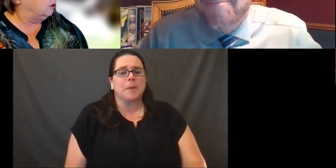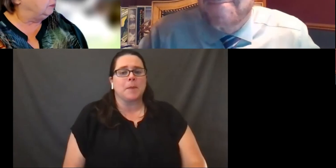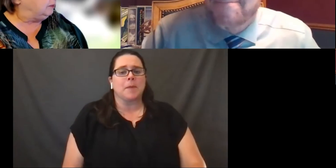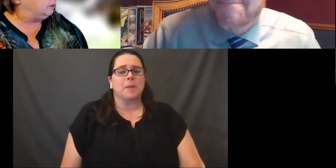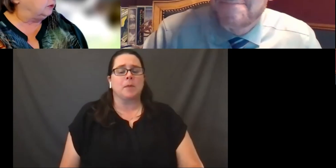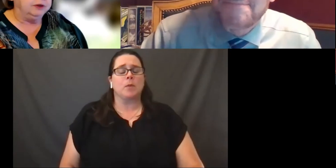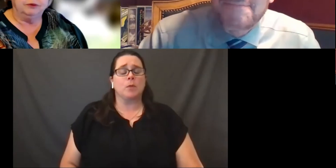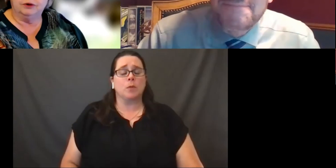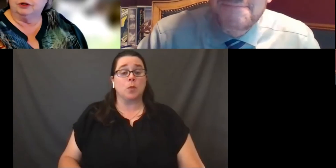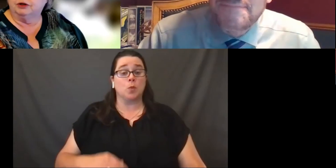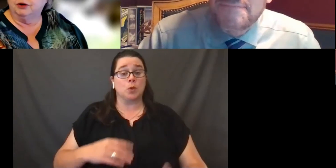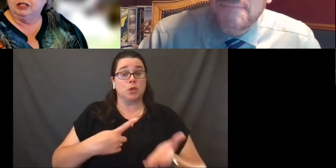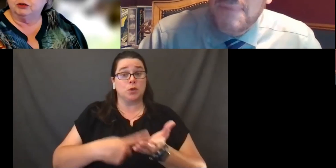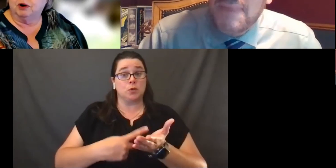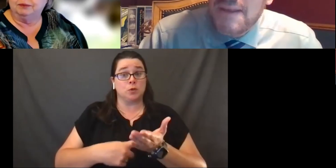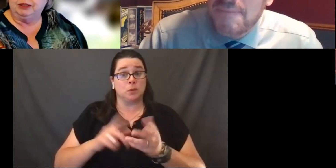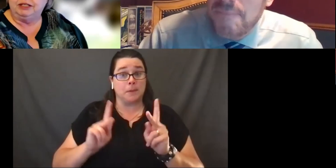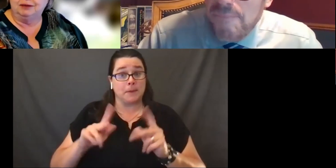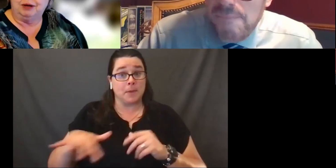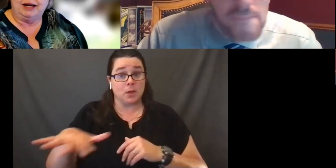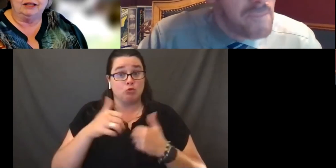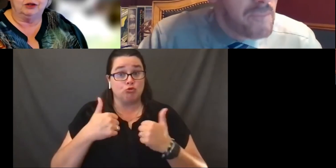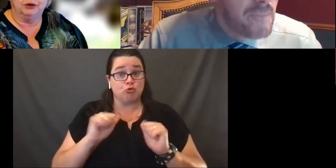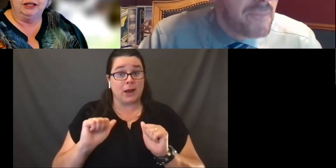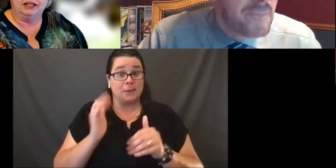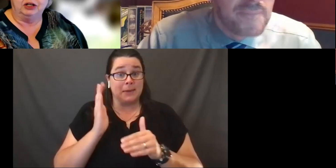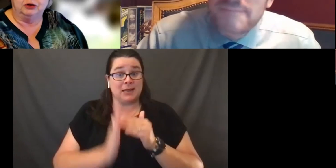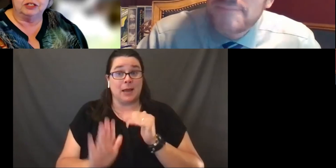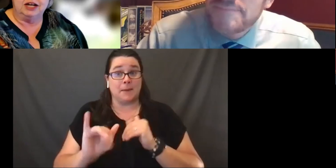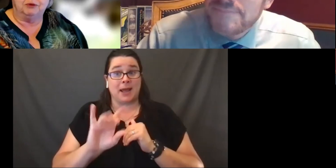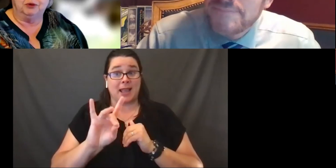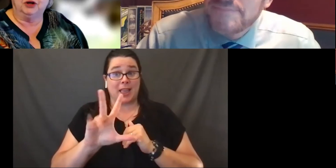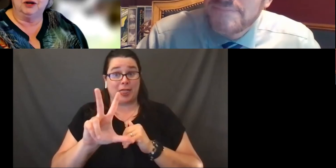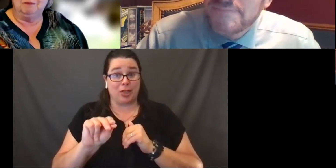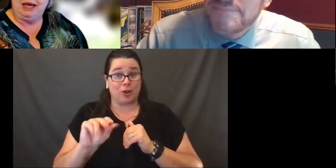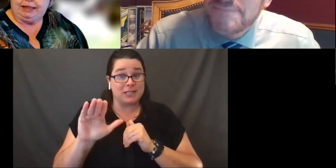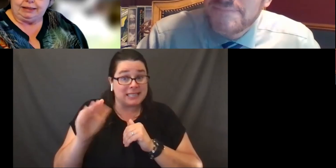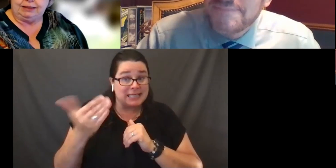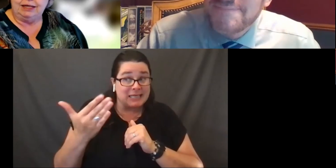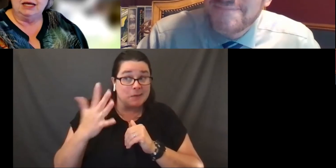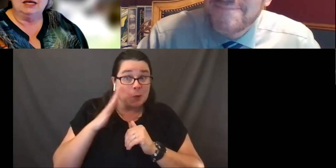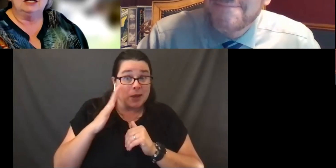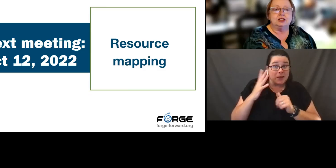And we had told people we were going to try and be done by 8:30 and it looks like we're gonna make it.